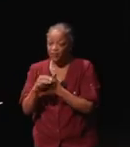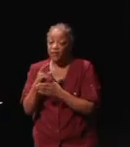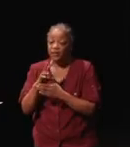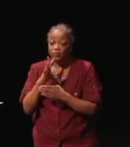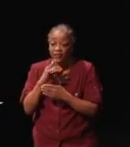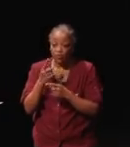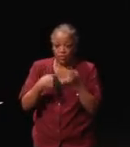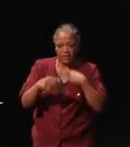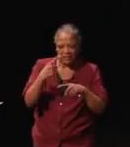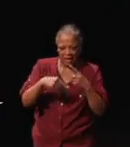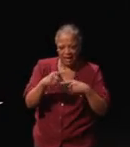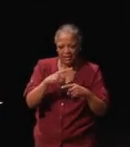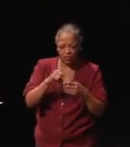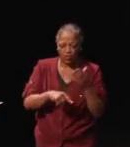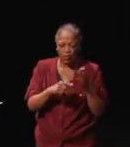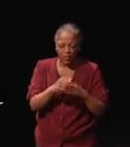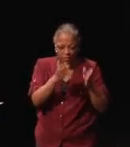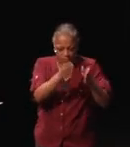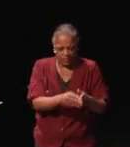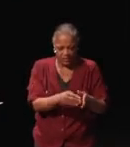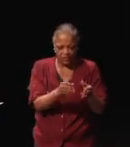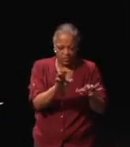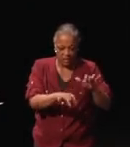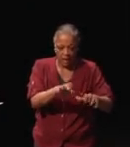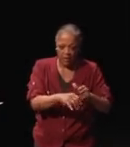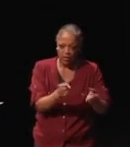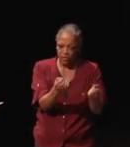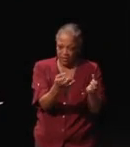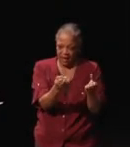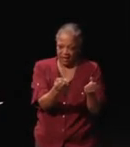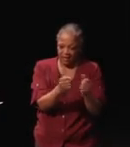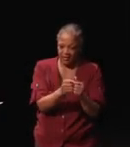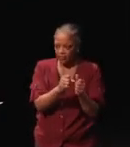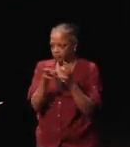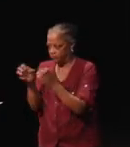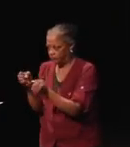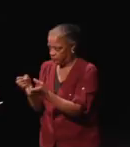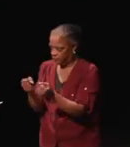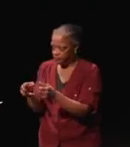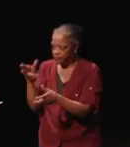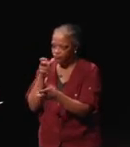signs what the individual is typing or signing, and then signs or text back,